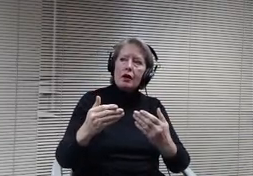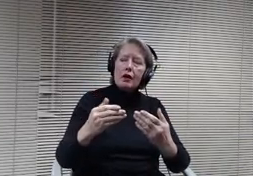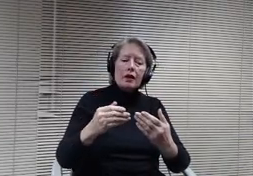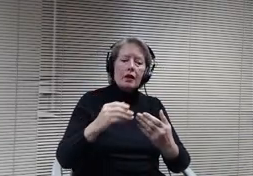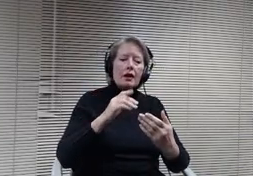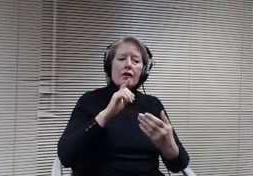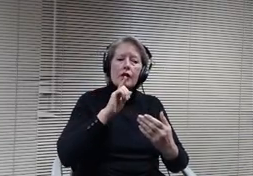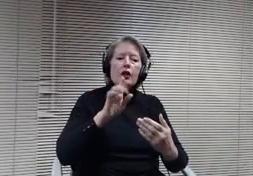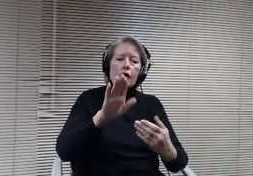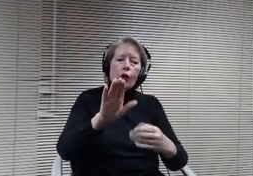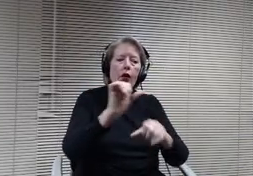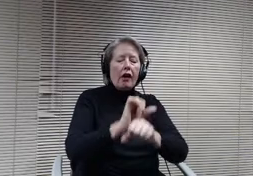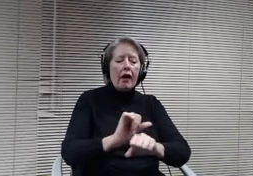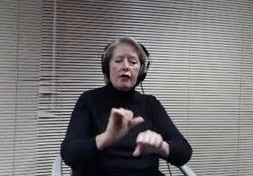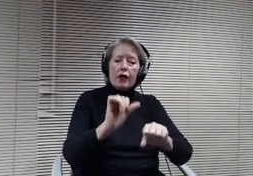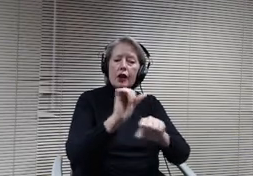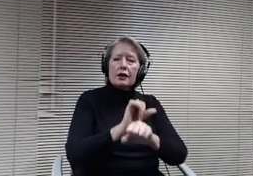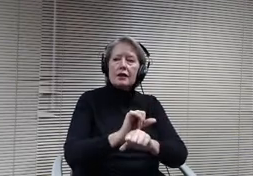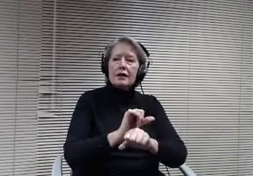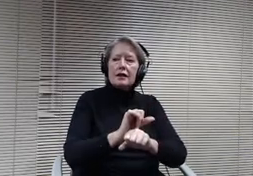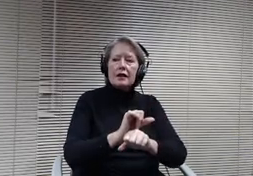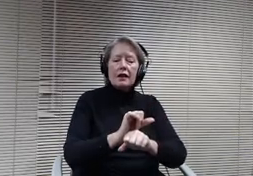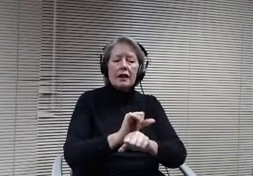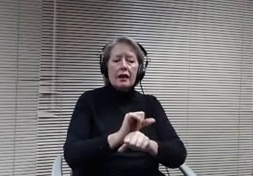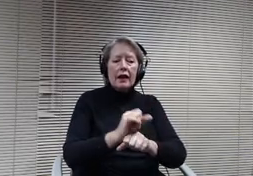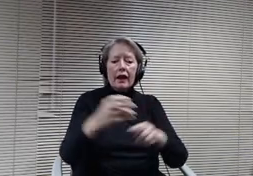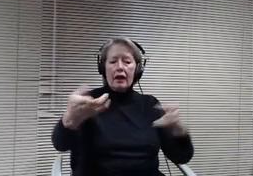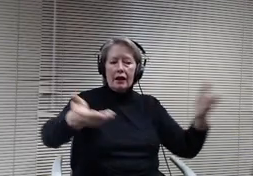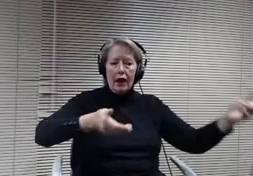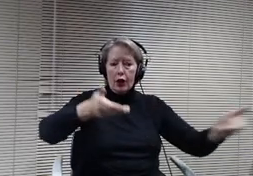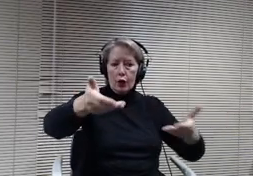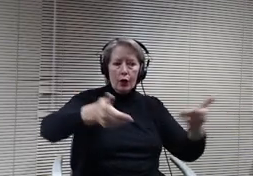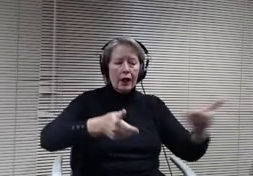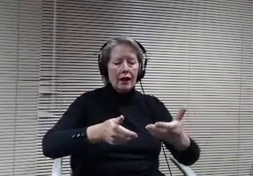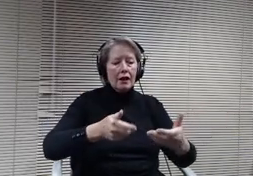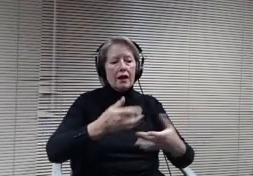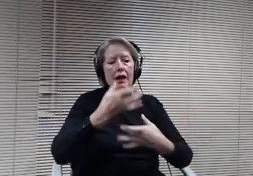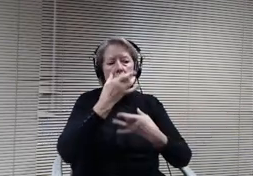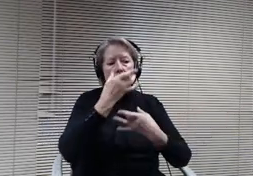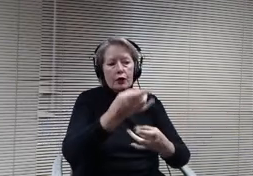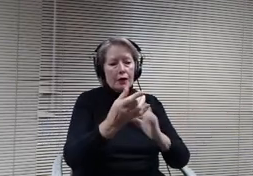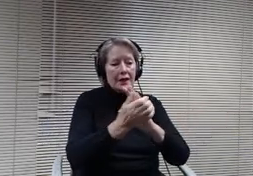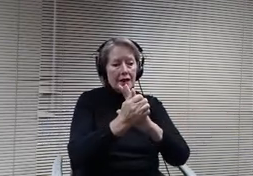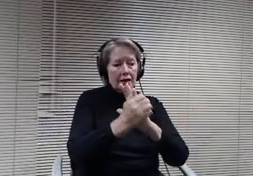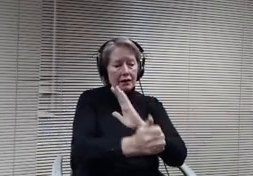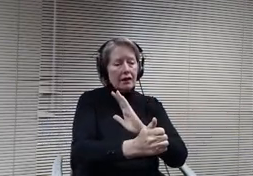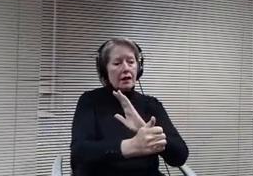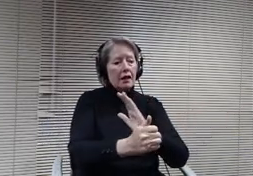attracting talent to meet the diverse needs of our students and thank you for again being a leader in one of the first